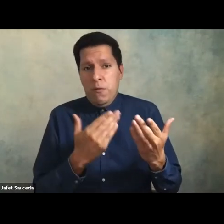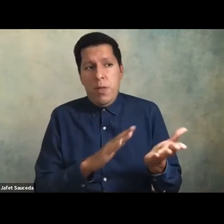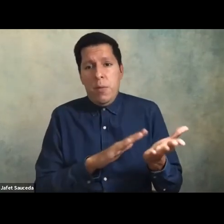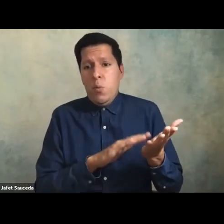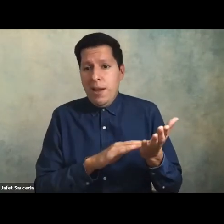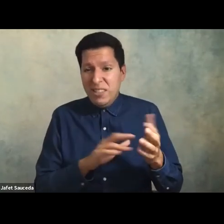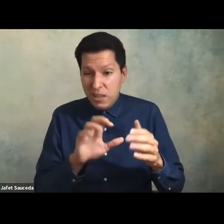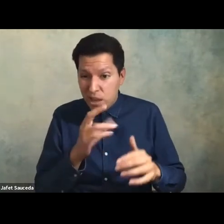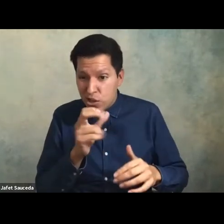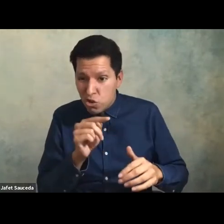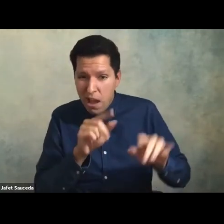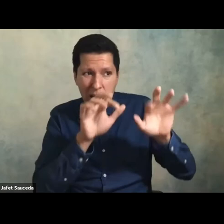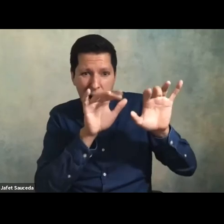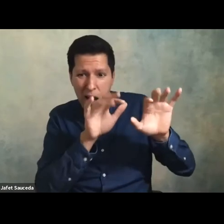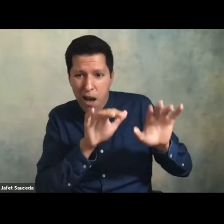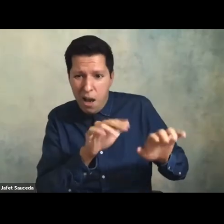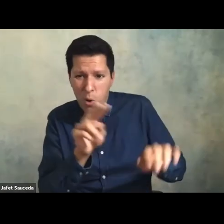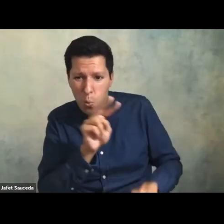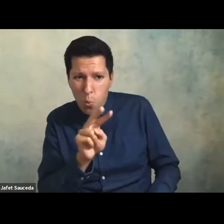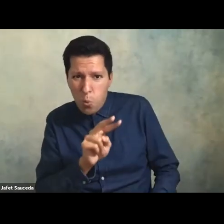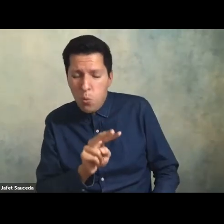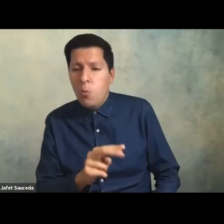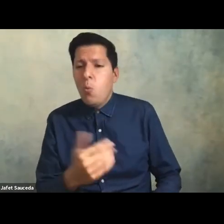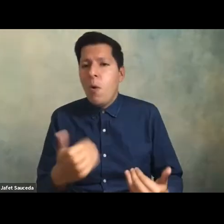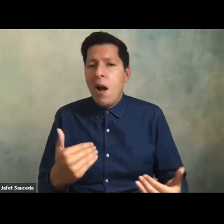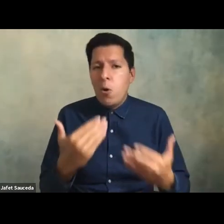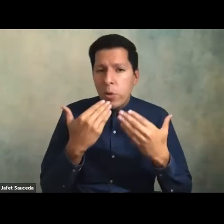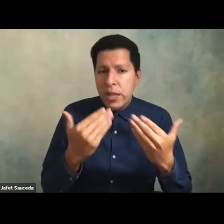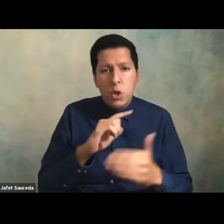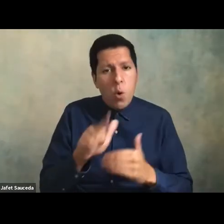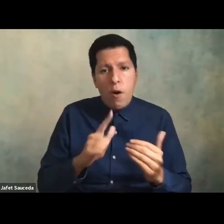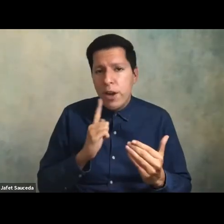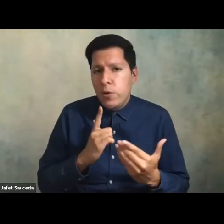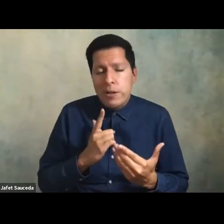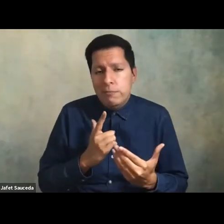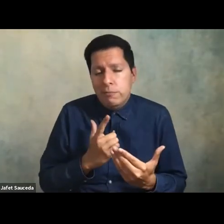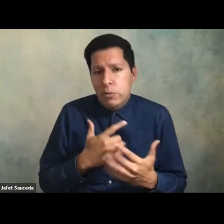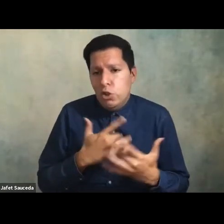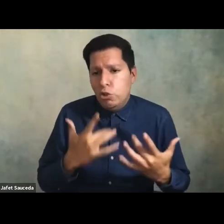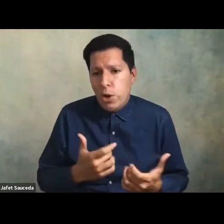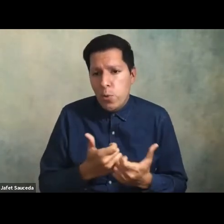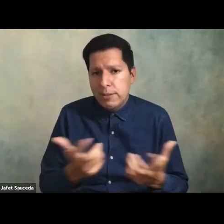seeing some of some great comments uh thank you you all are very generous um you know there are